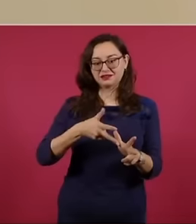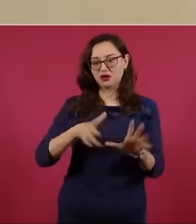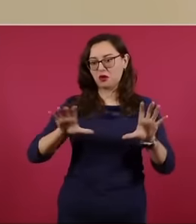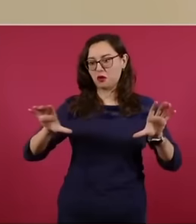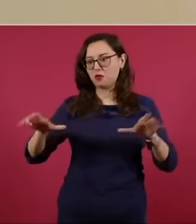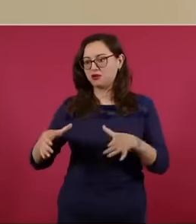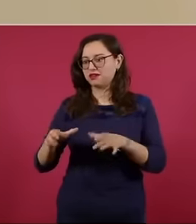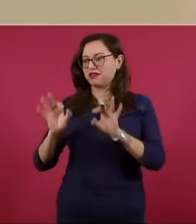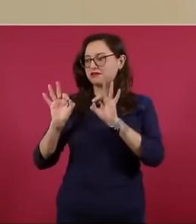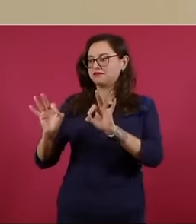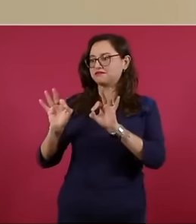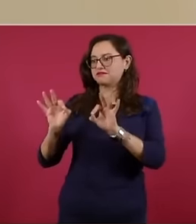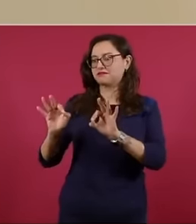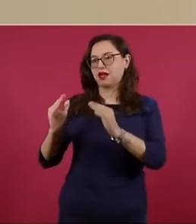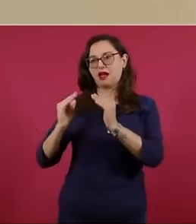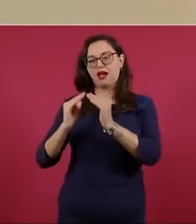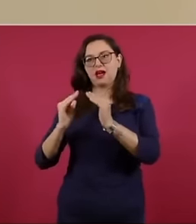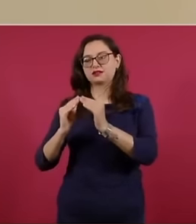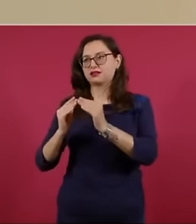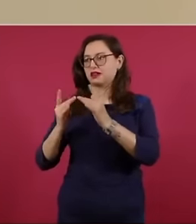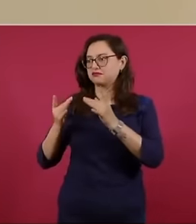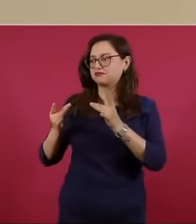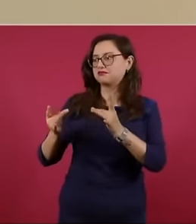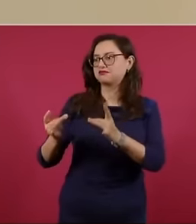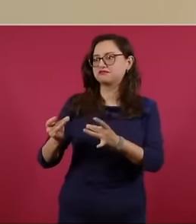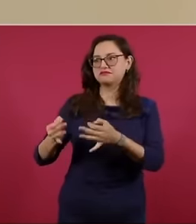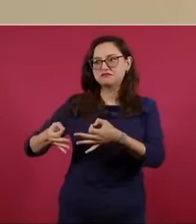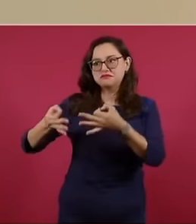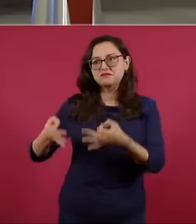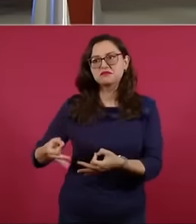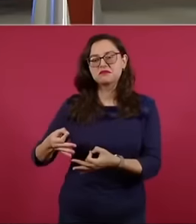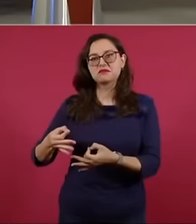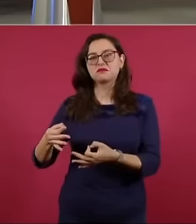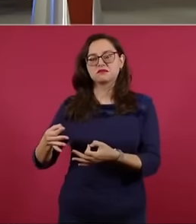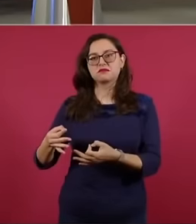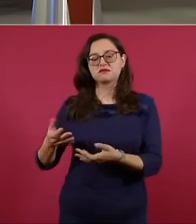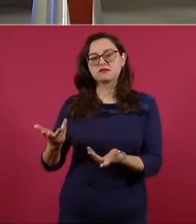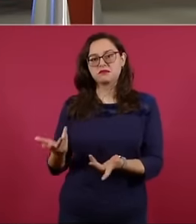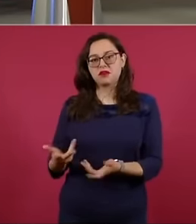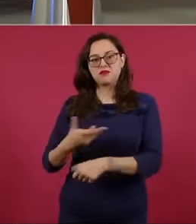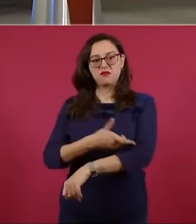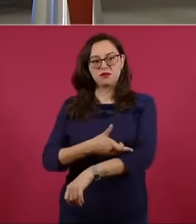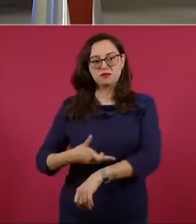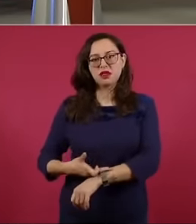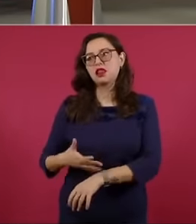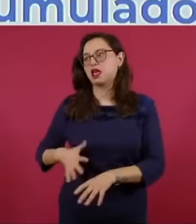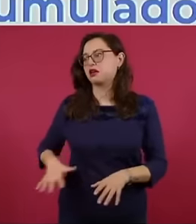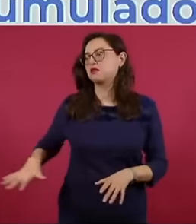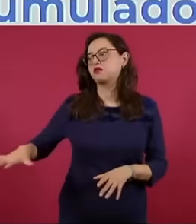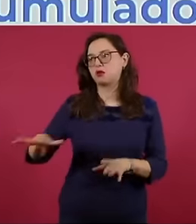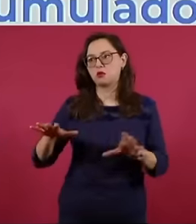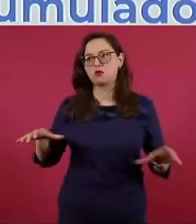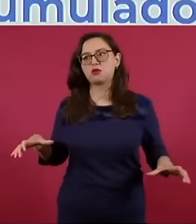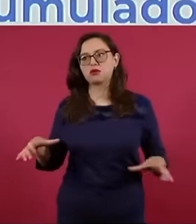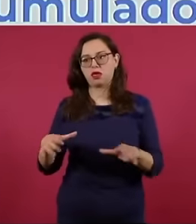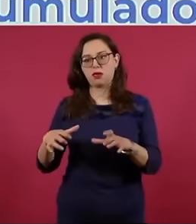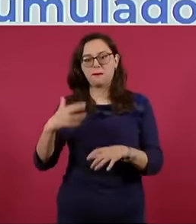transformed their quality of life both at the family level and at the level of the entire community.